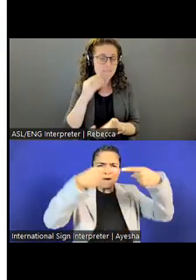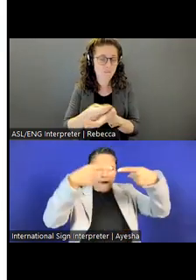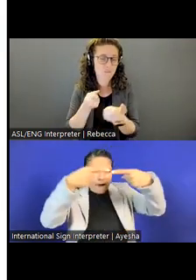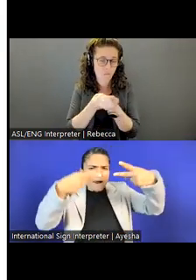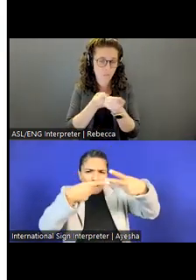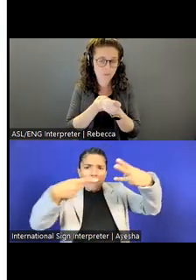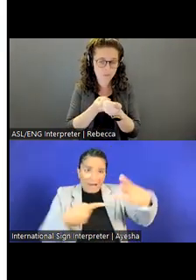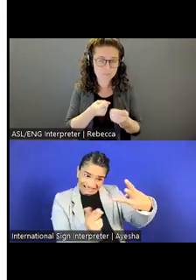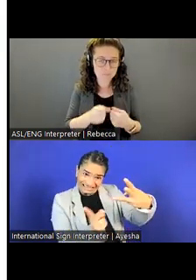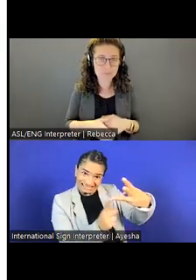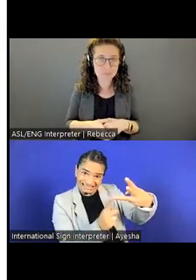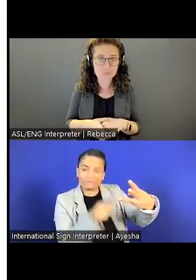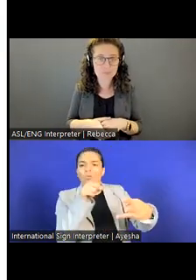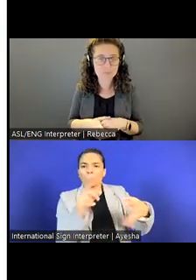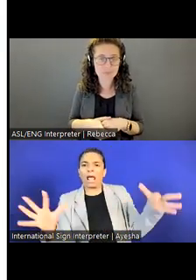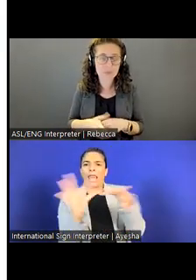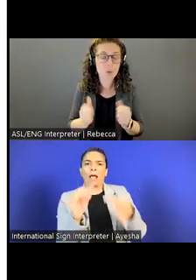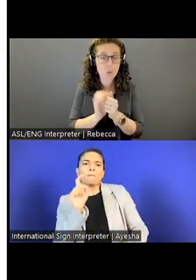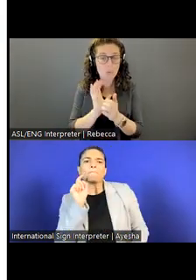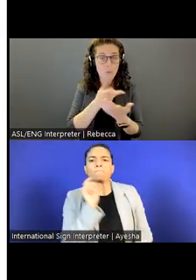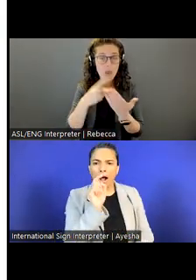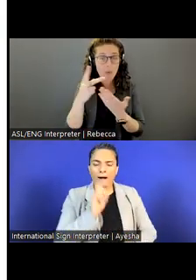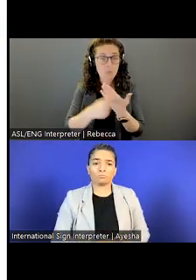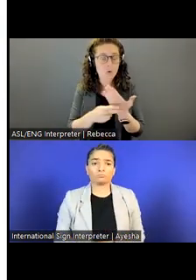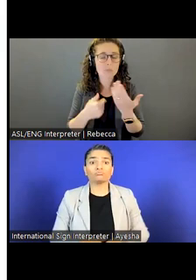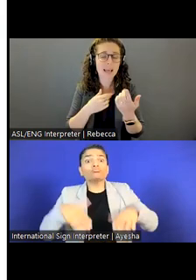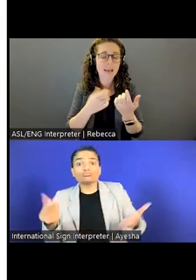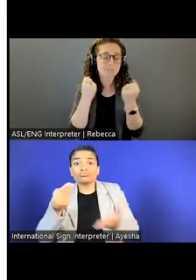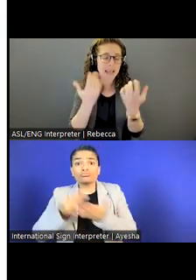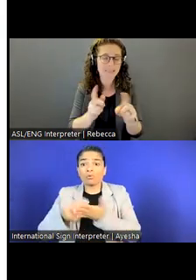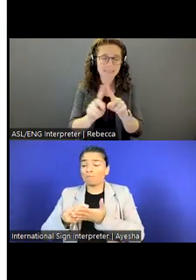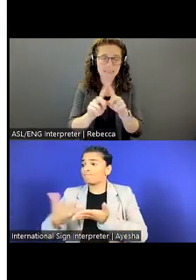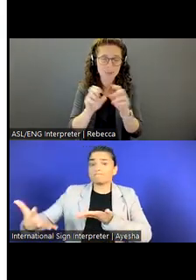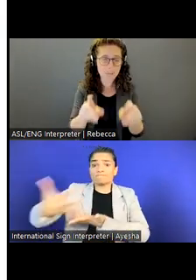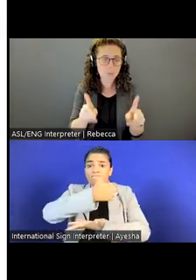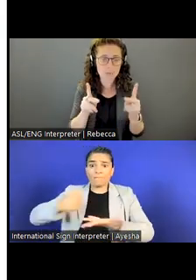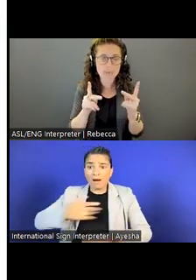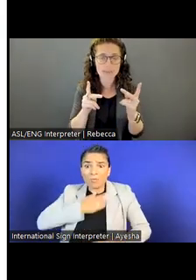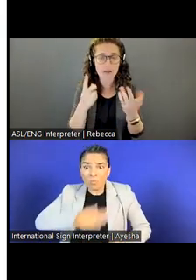We have, you know, with the programs and everything, we have all types of opportunities for students